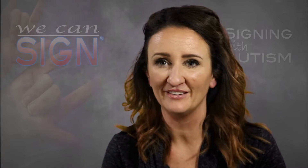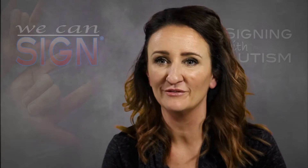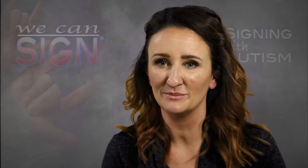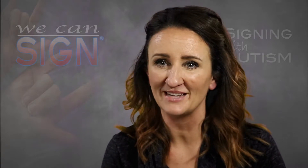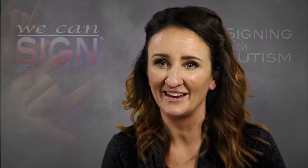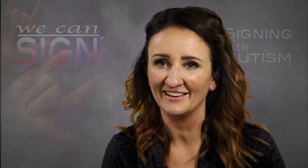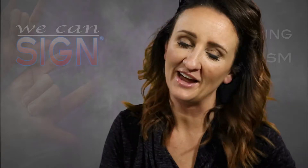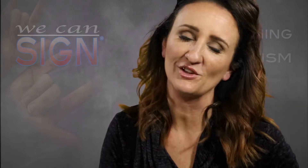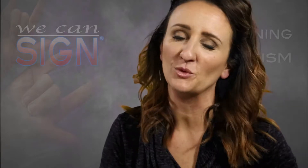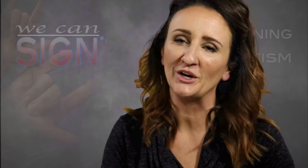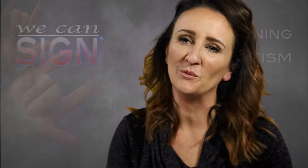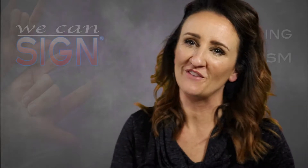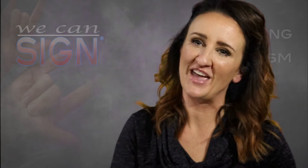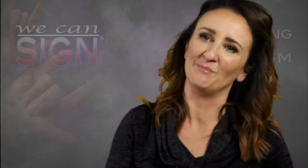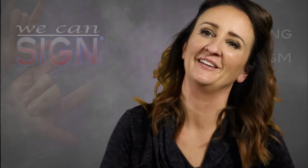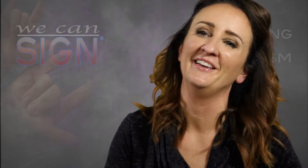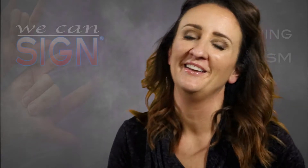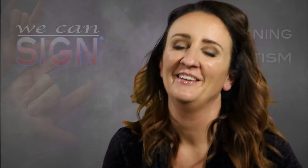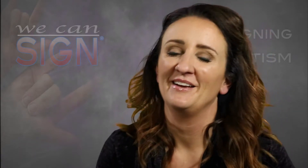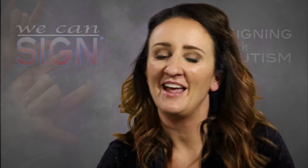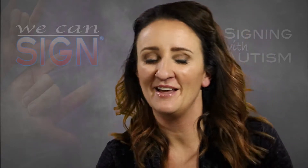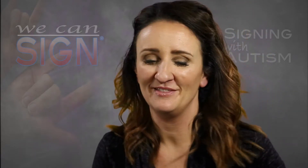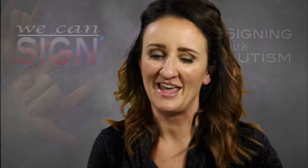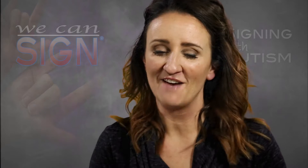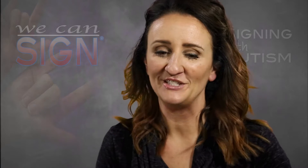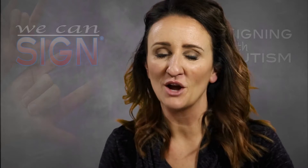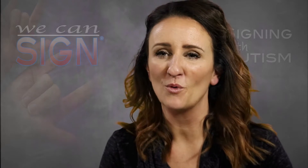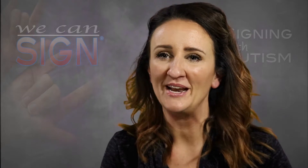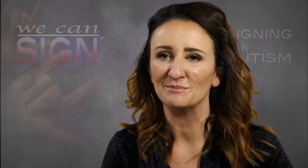from signing. I started working with a family and they have a young boy named